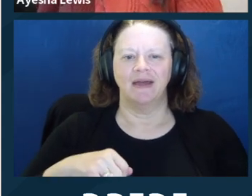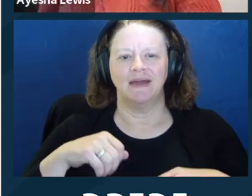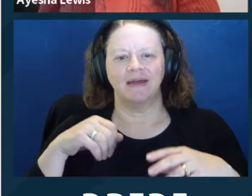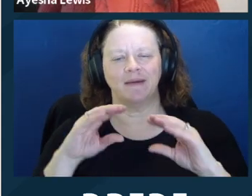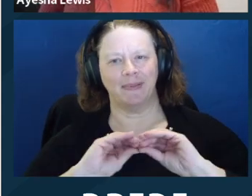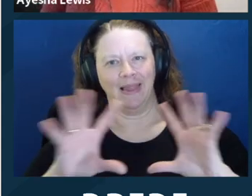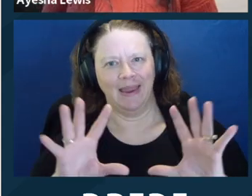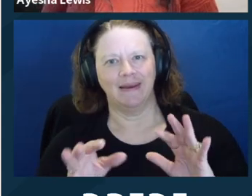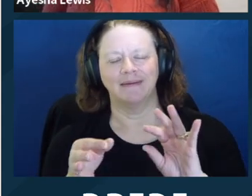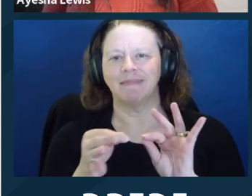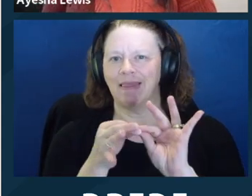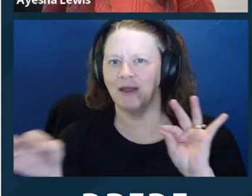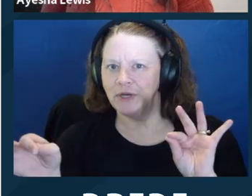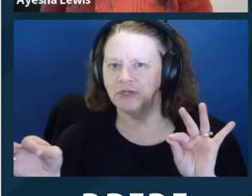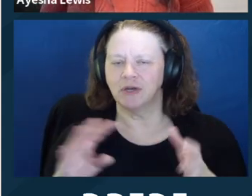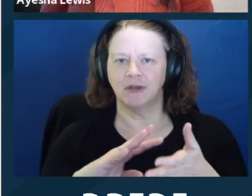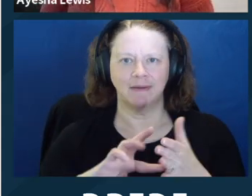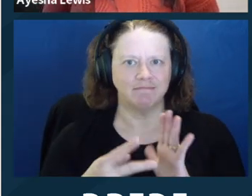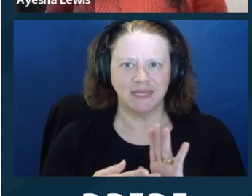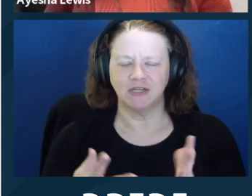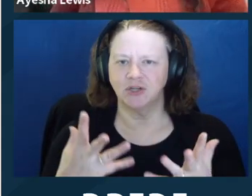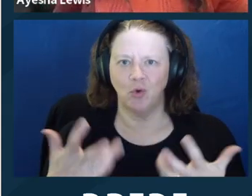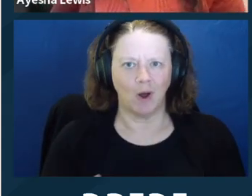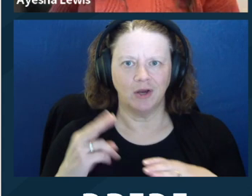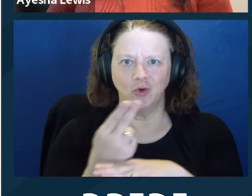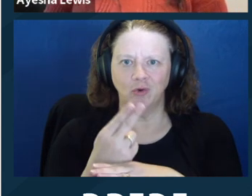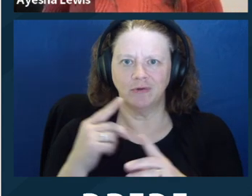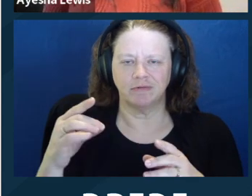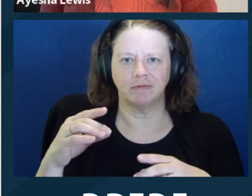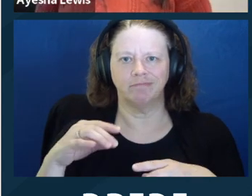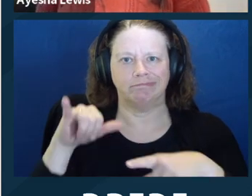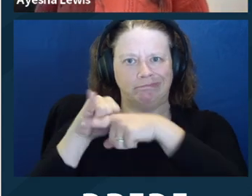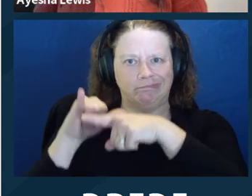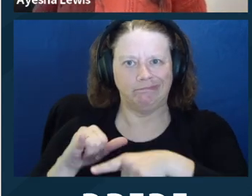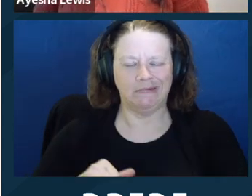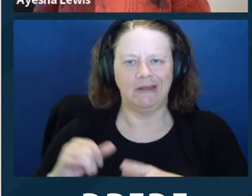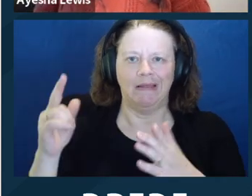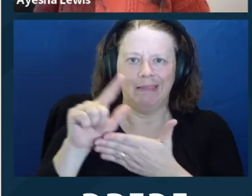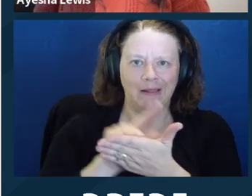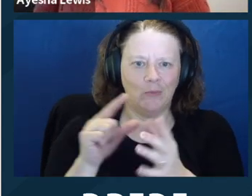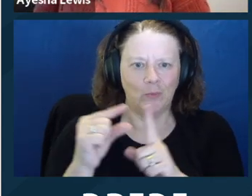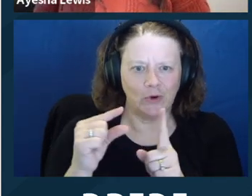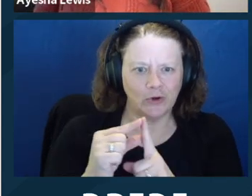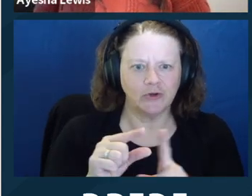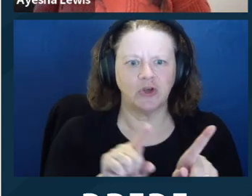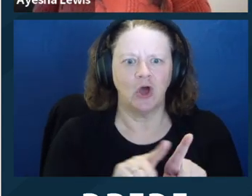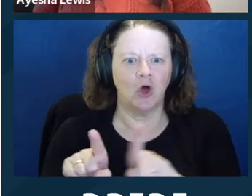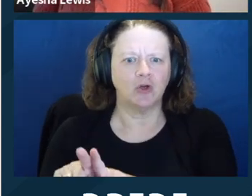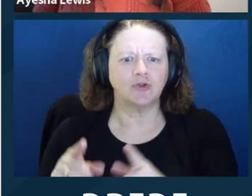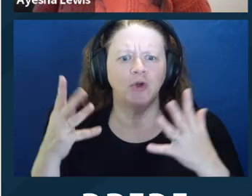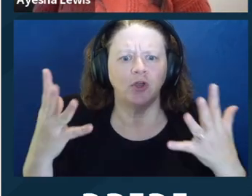And then you want humility, curiosity attentiveness to clients. Finally, trauma awareness is important